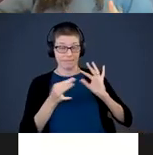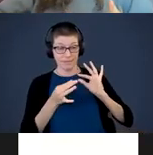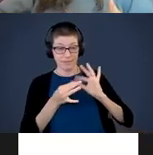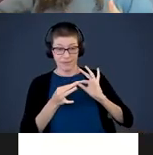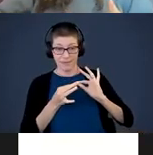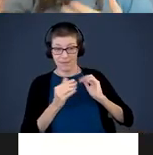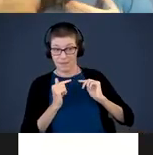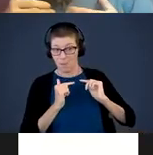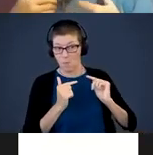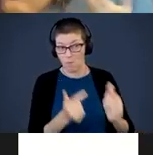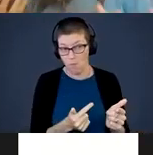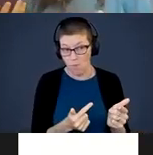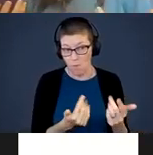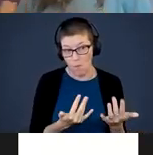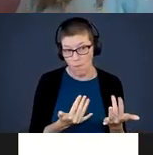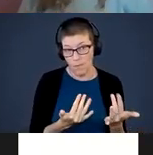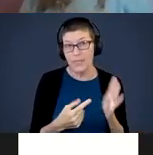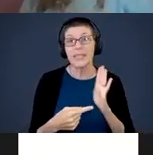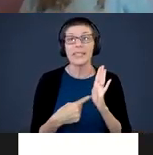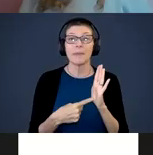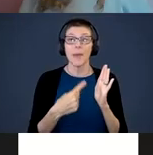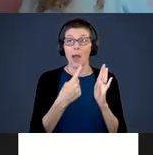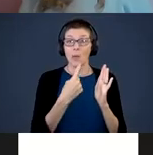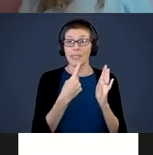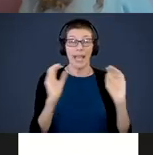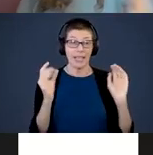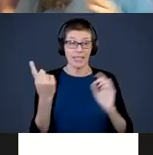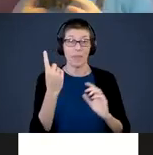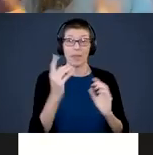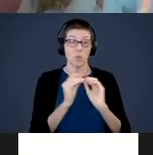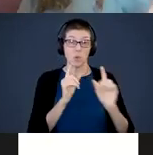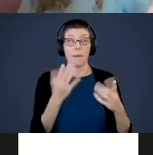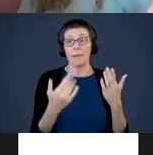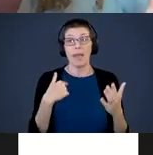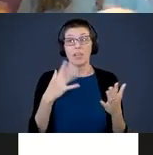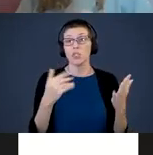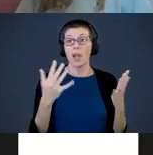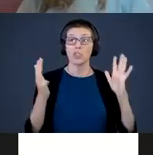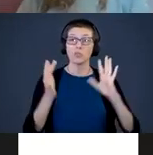to respond. Sometimes I say something without a response, maybe I want to comment about something.